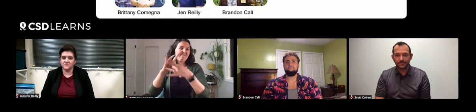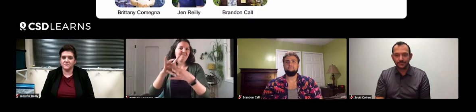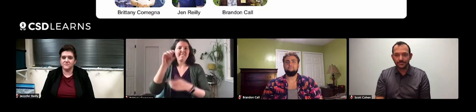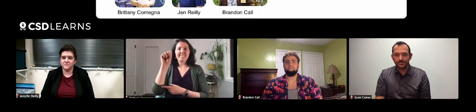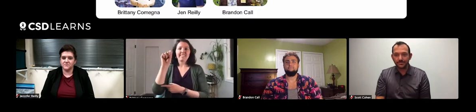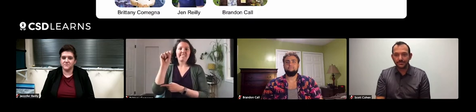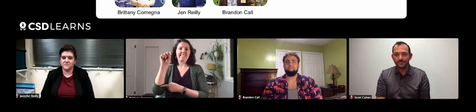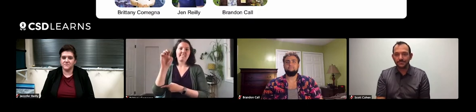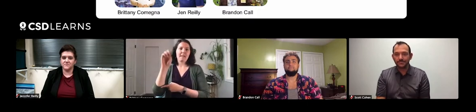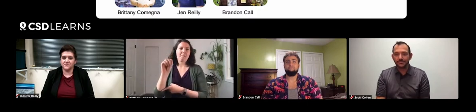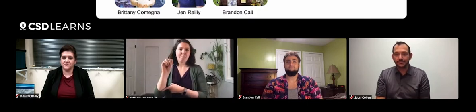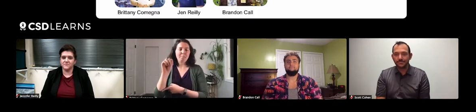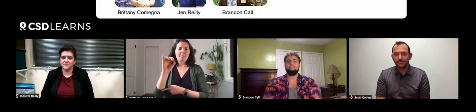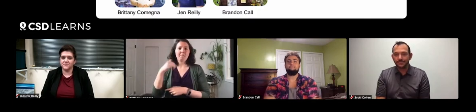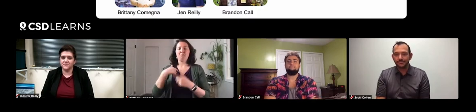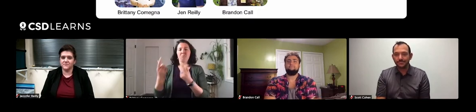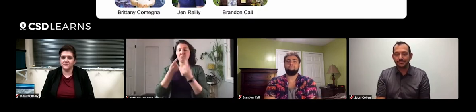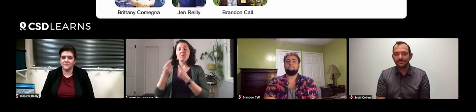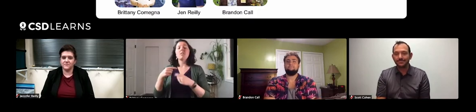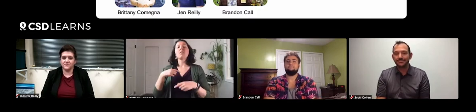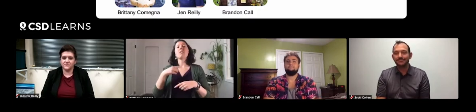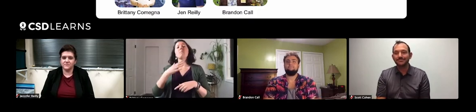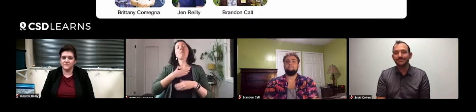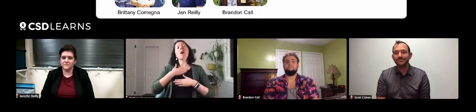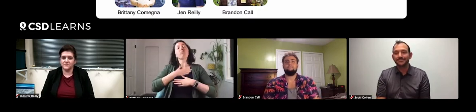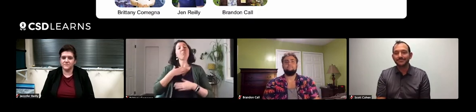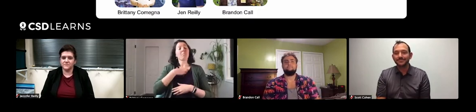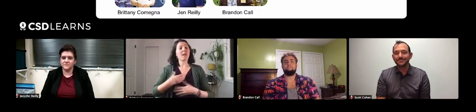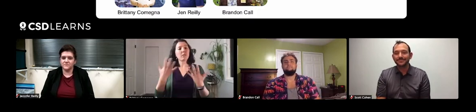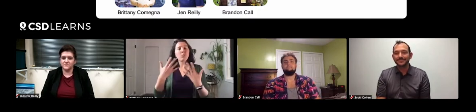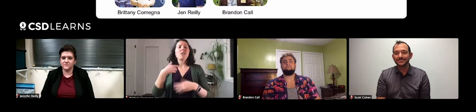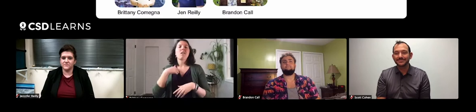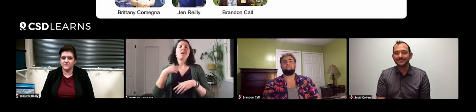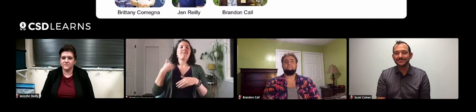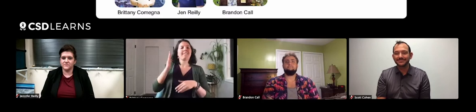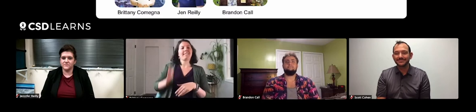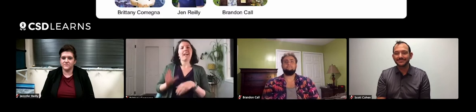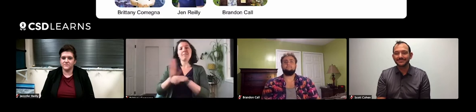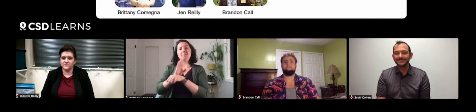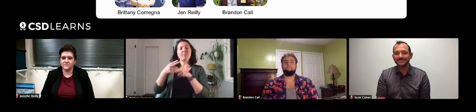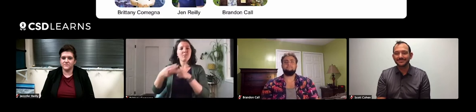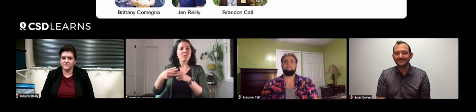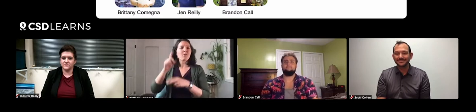related to STEM. So that keeps me plenty busy. On the side I have my own business